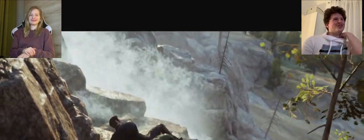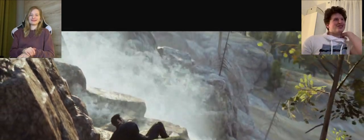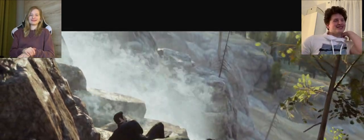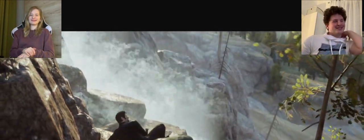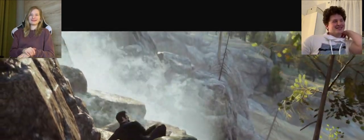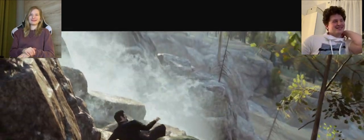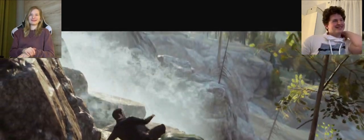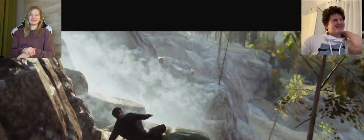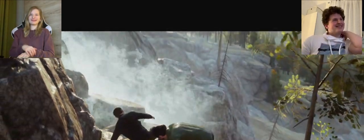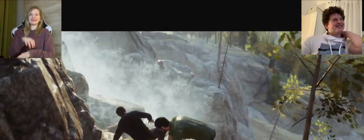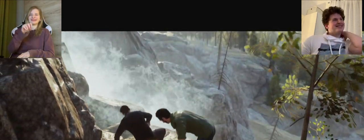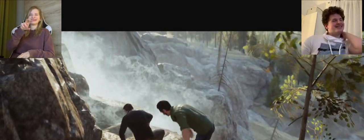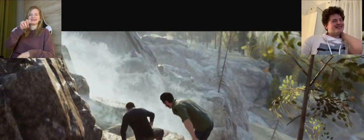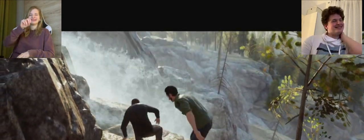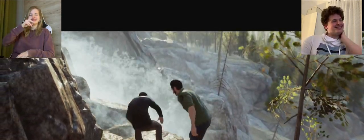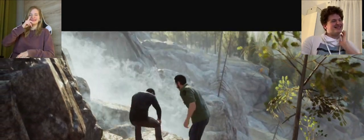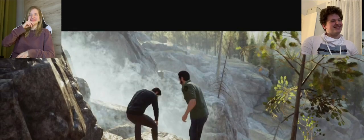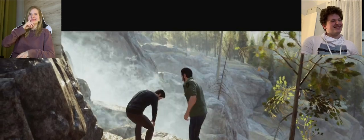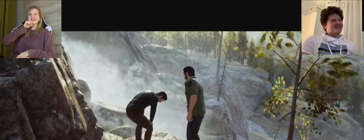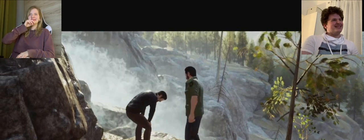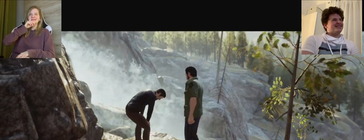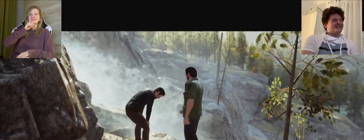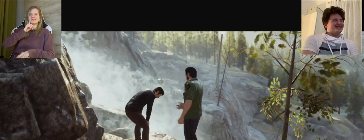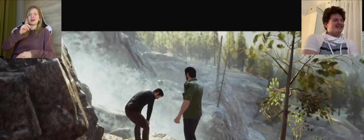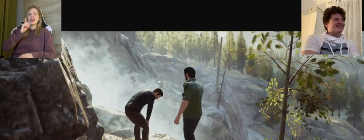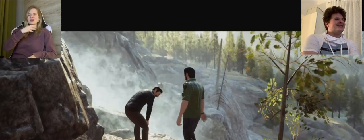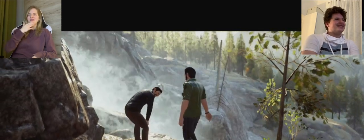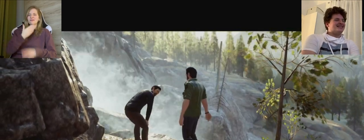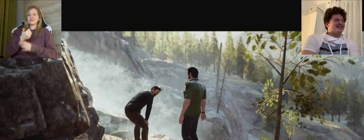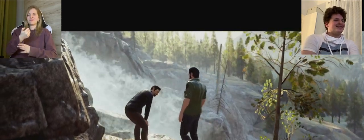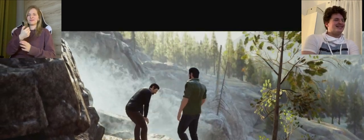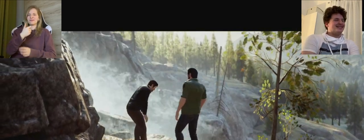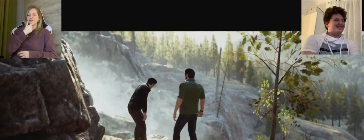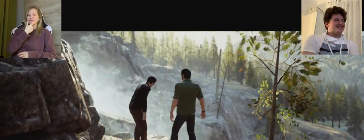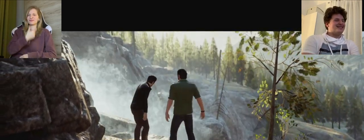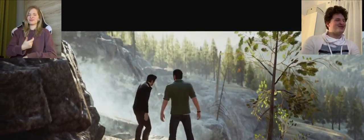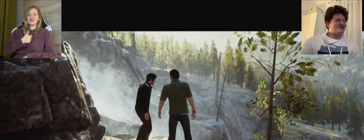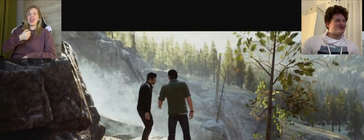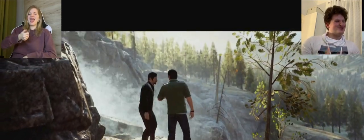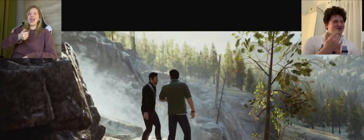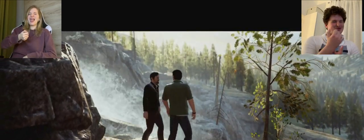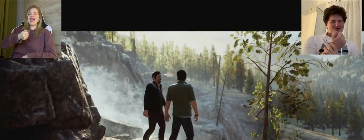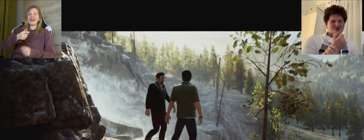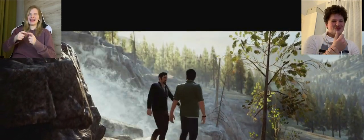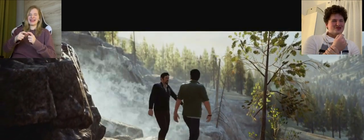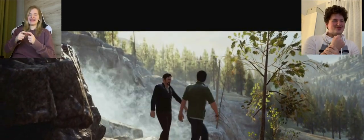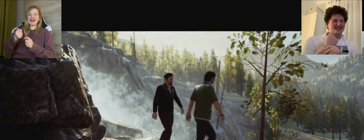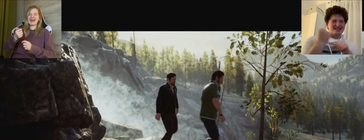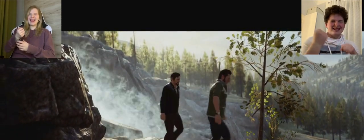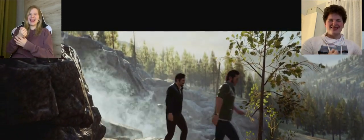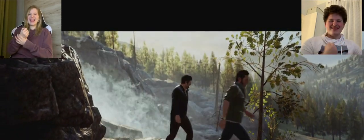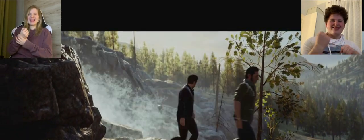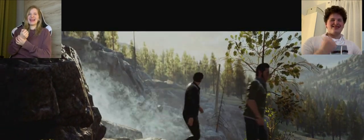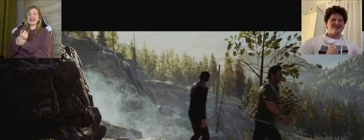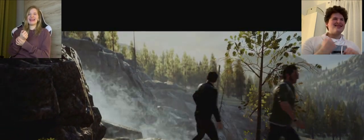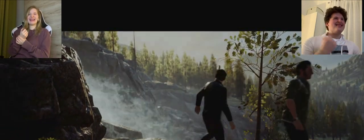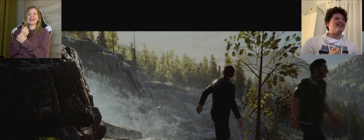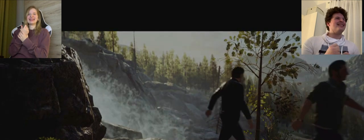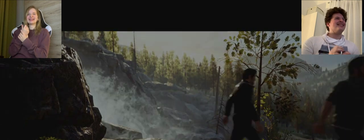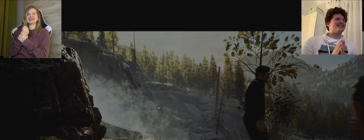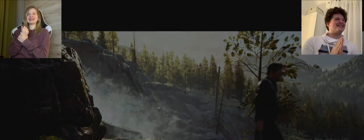K: I have already played xD so we were going in the boats and I clicked the squares many times XD A; not only you, I was also tired xD